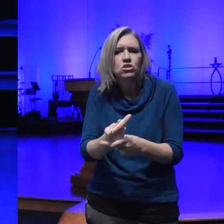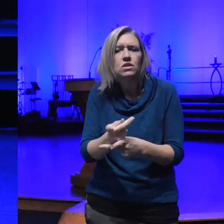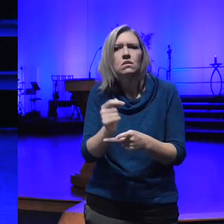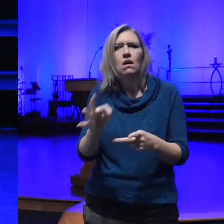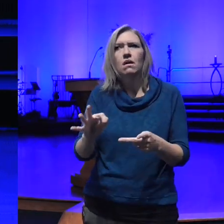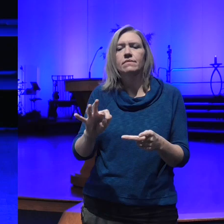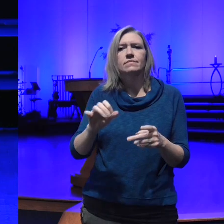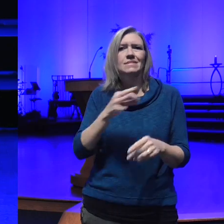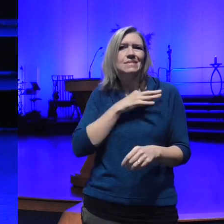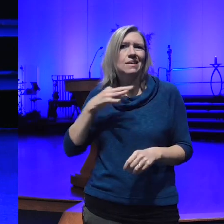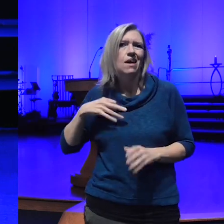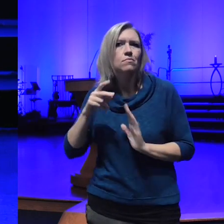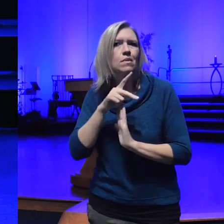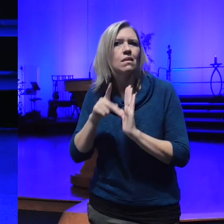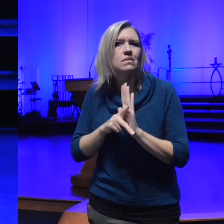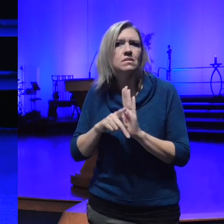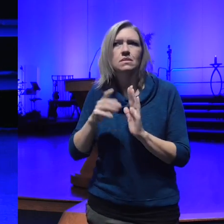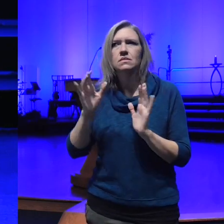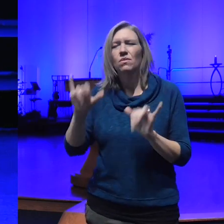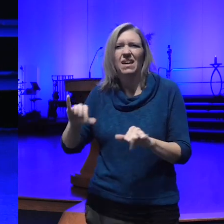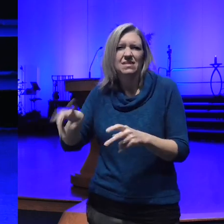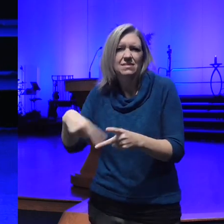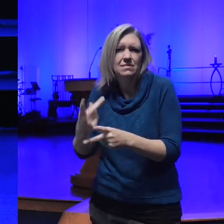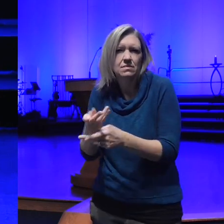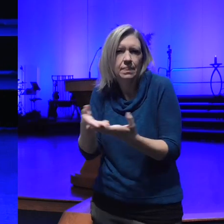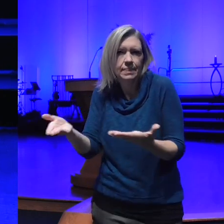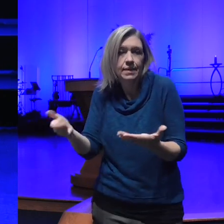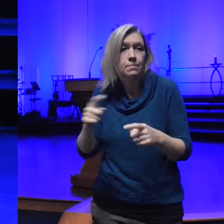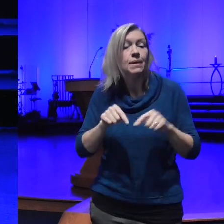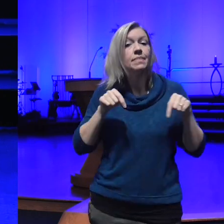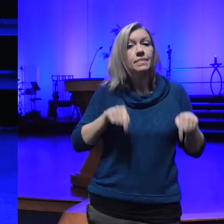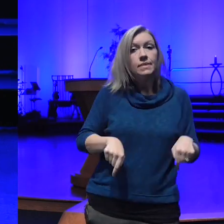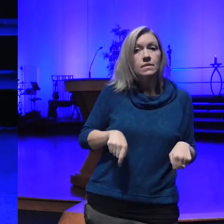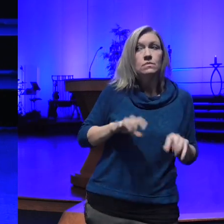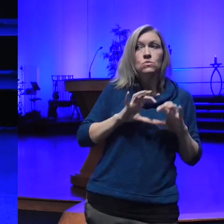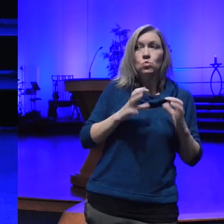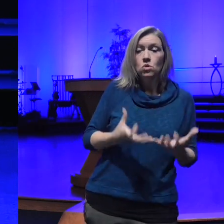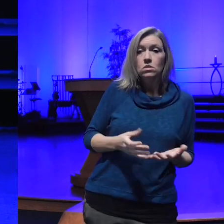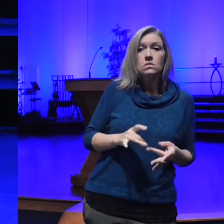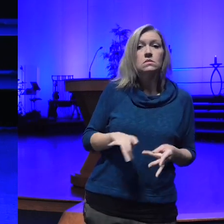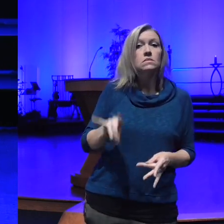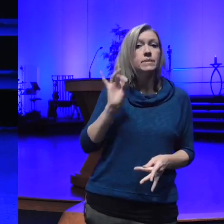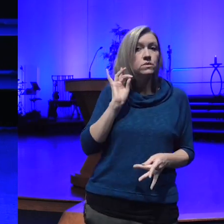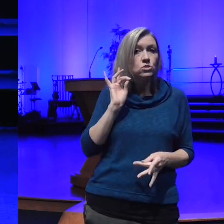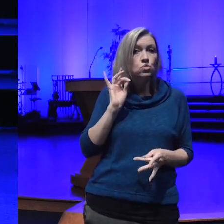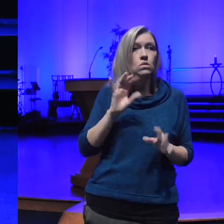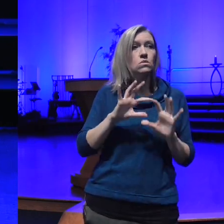of thing but in our world in this spiritual realm and in the realm we're talking around